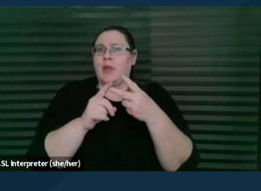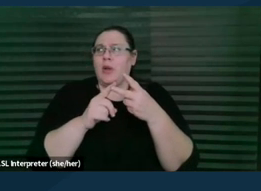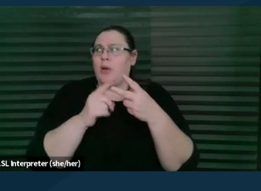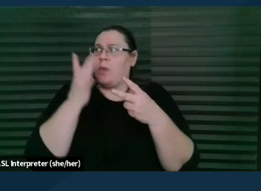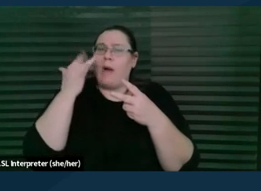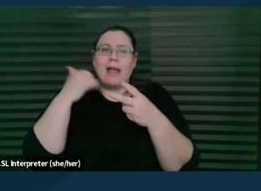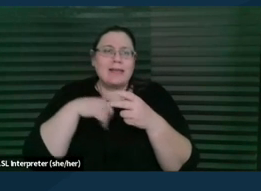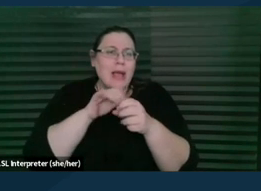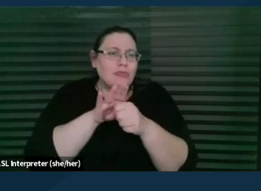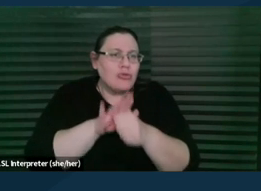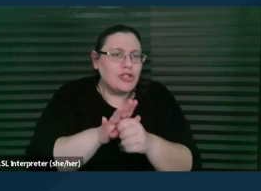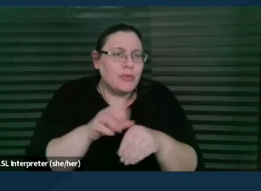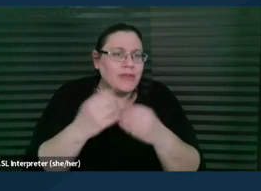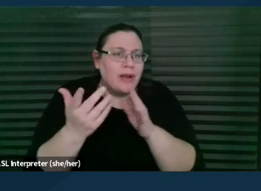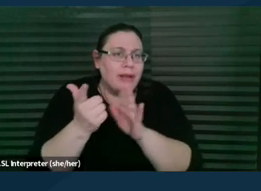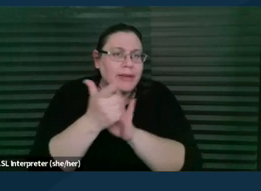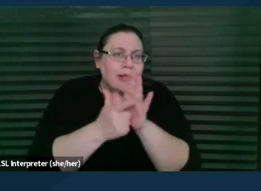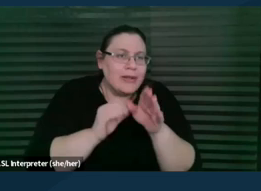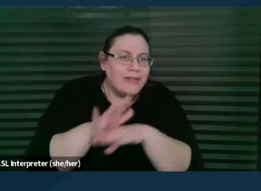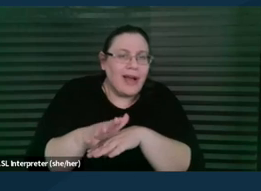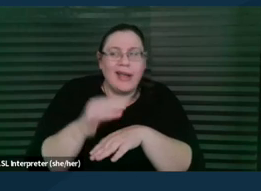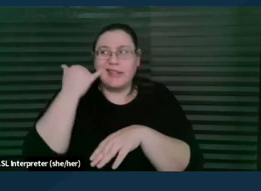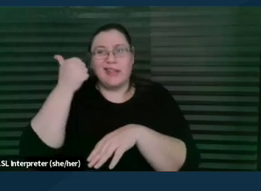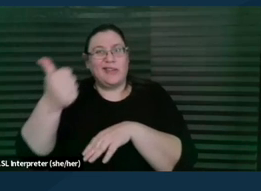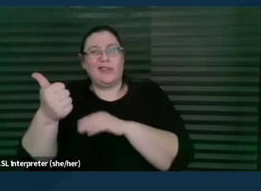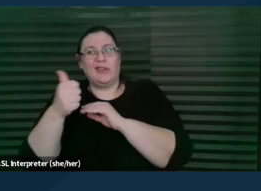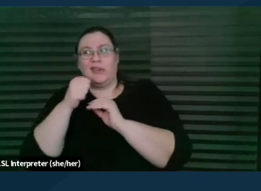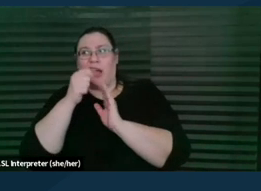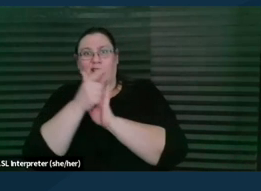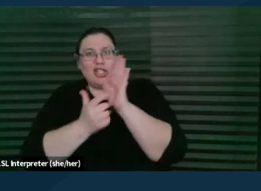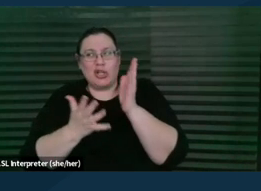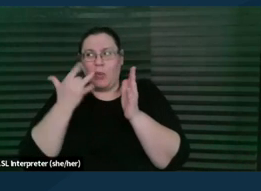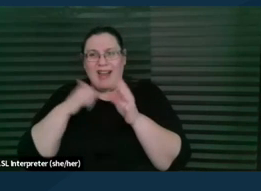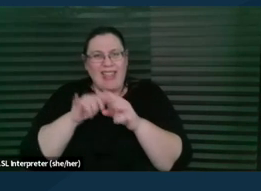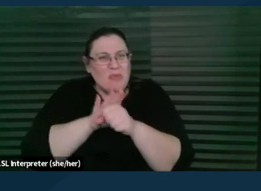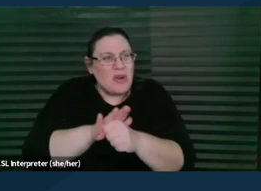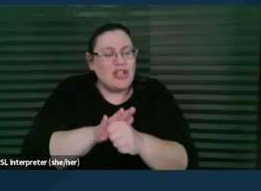to provide legal advice when you're not an attorney? And why is it so easy to go down that slippery slope